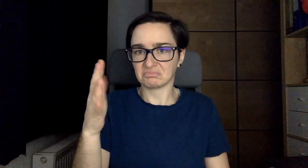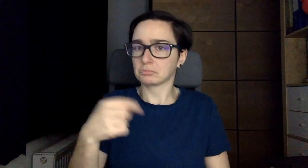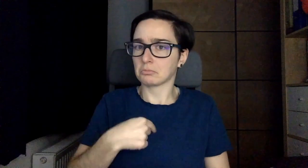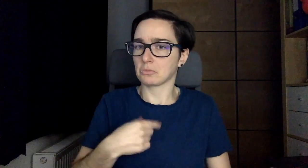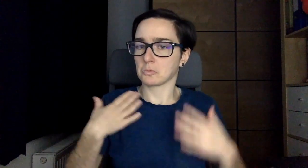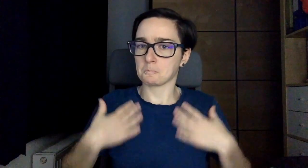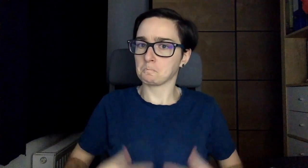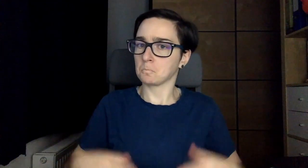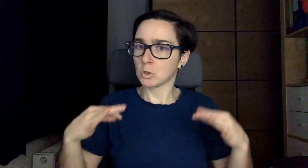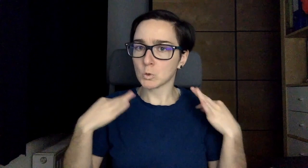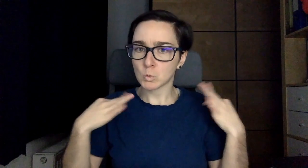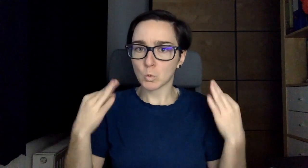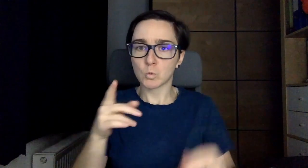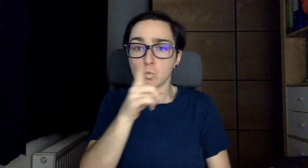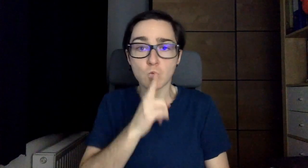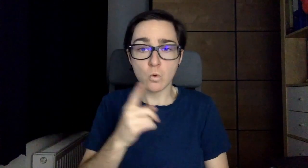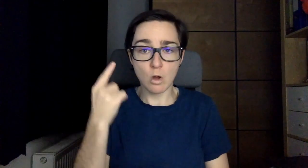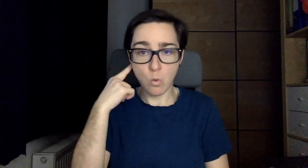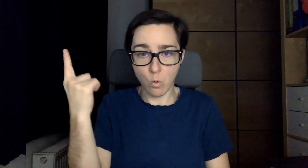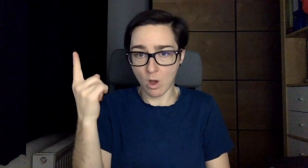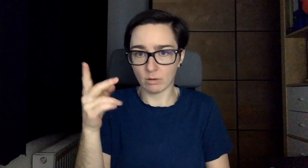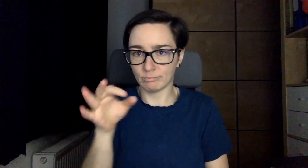I am healthy, I just can´t hear.